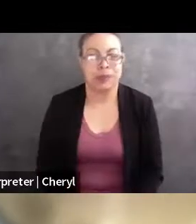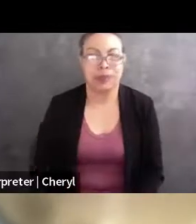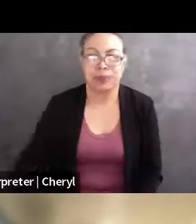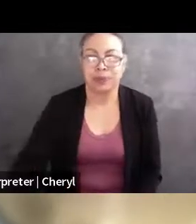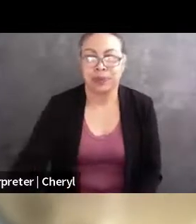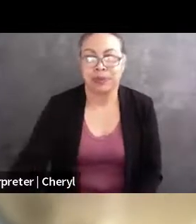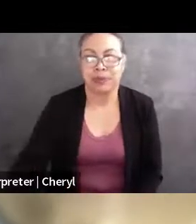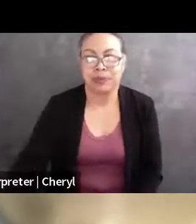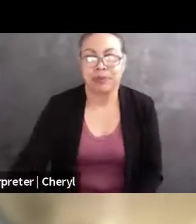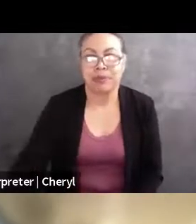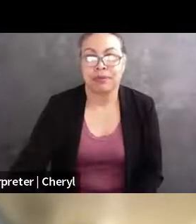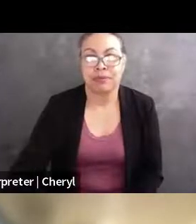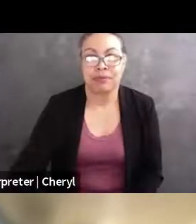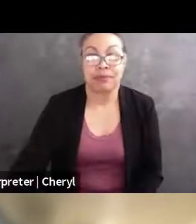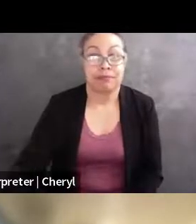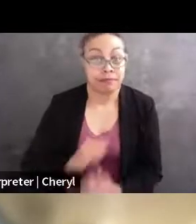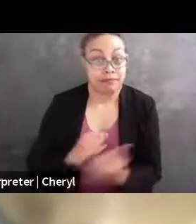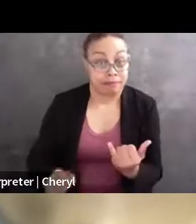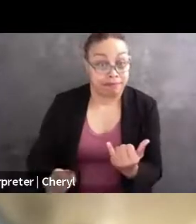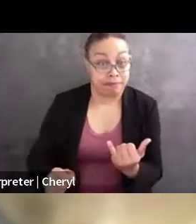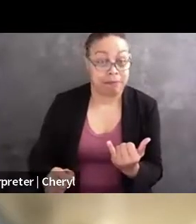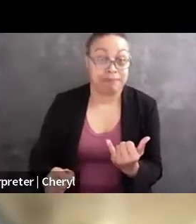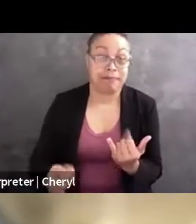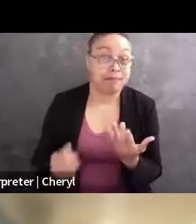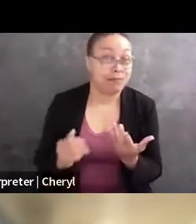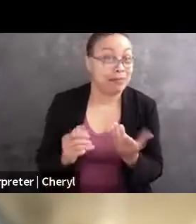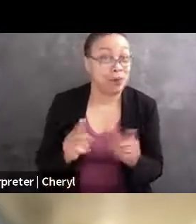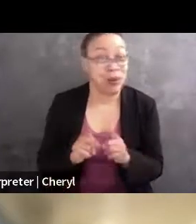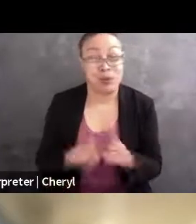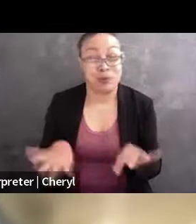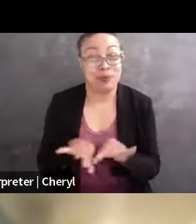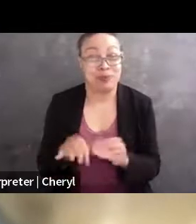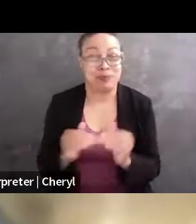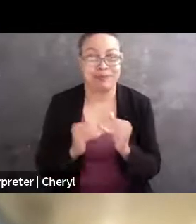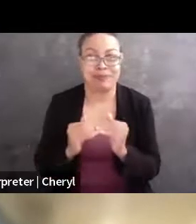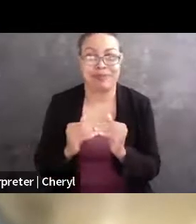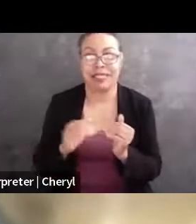And then finally, certainly last but, last but certainly not least is Alyssa Morones,